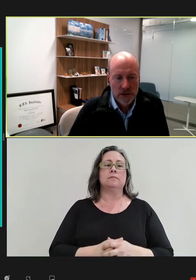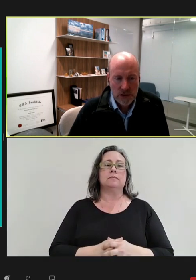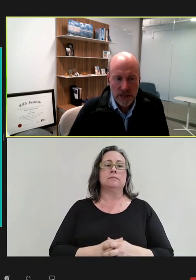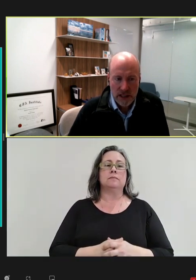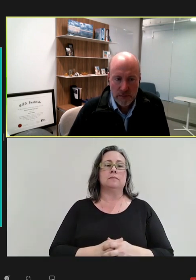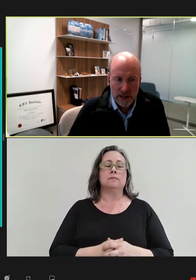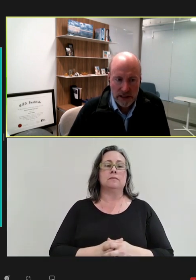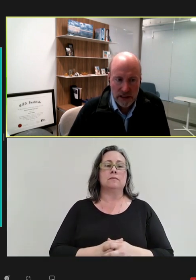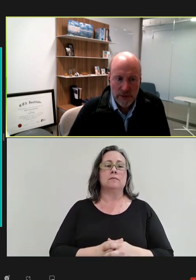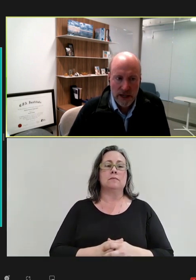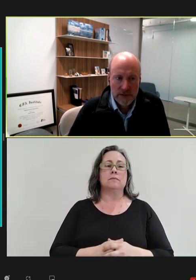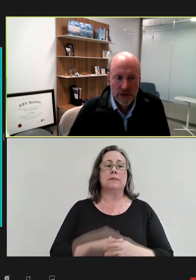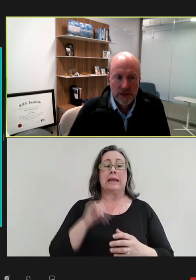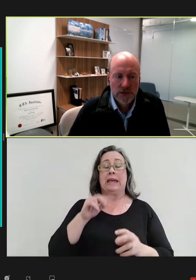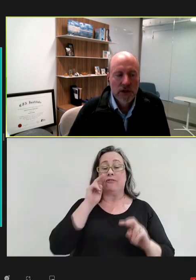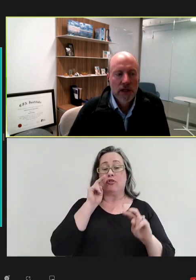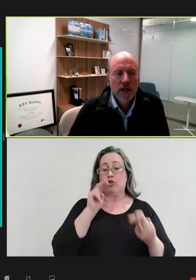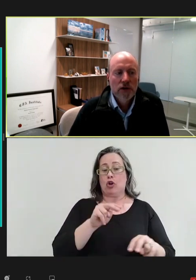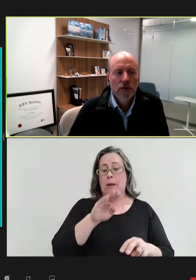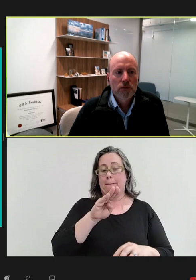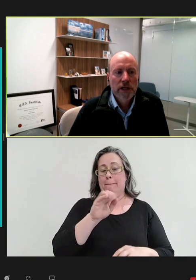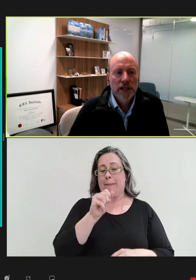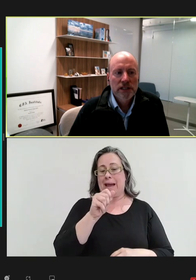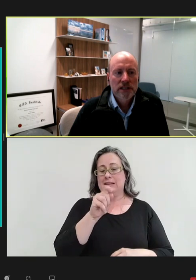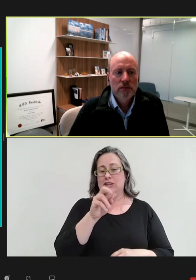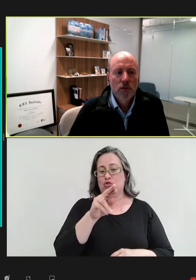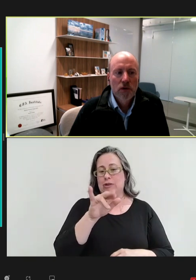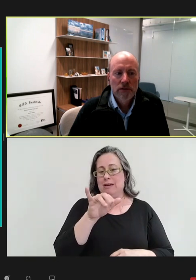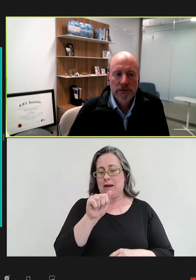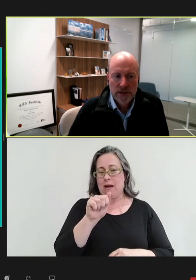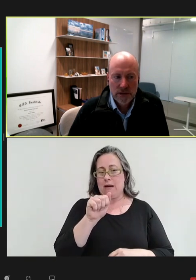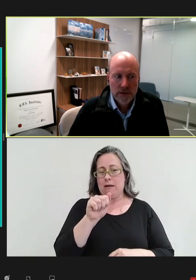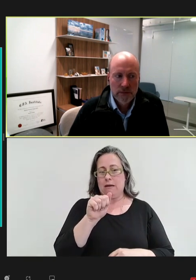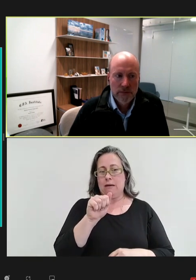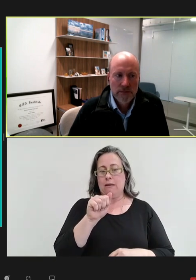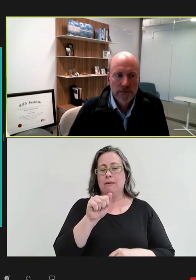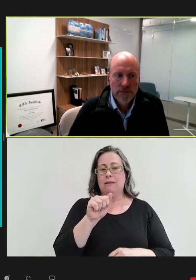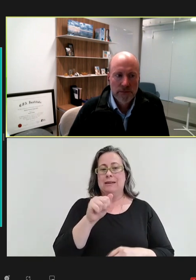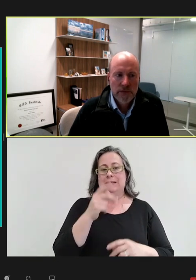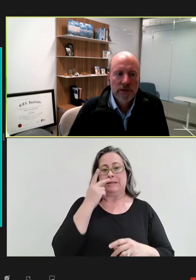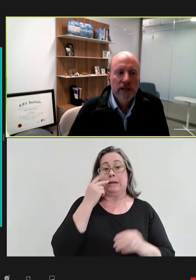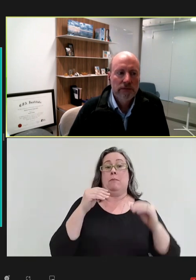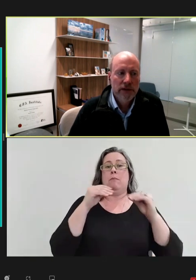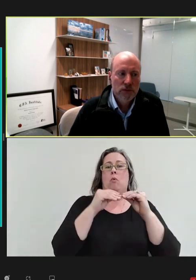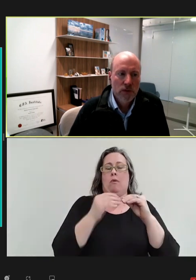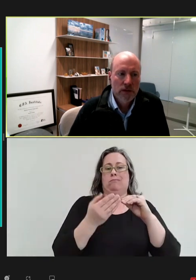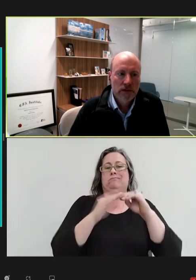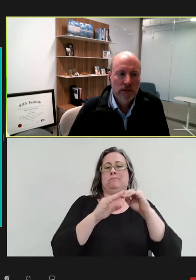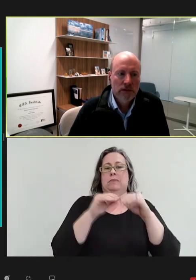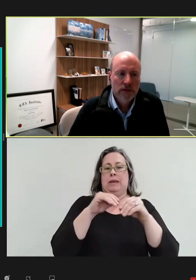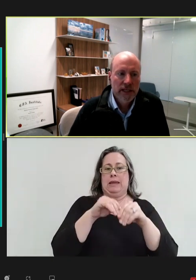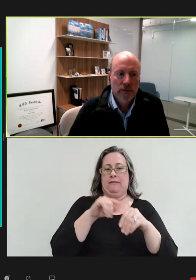just look at the bacteria pathogens, we actually see more in phase two than in phase one, and about